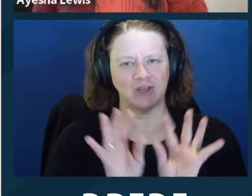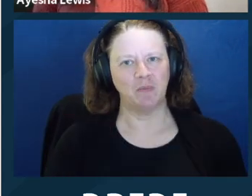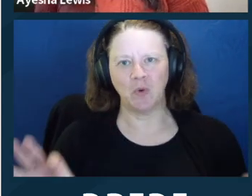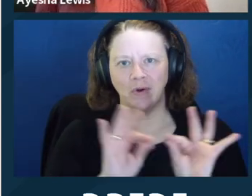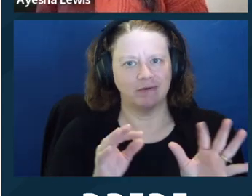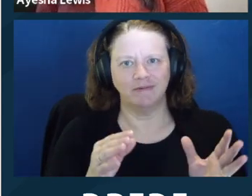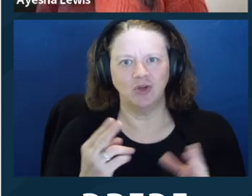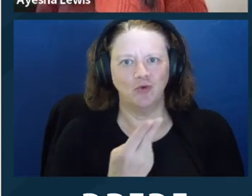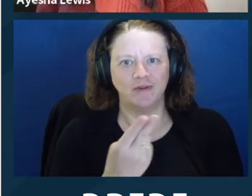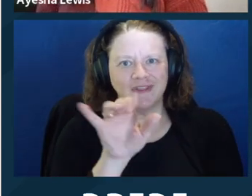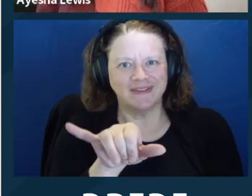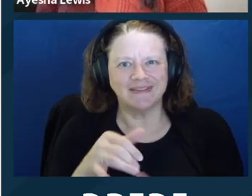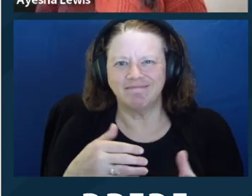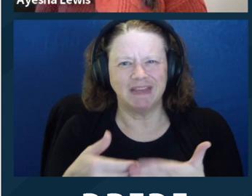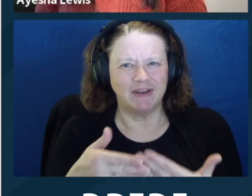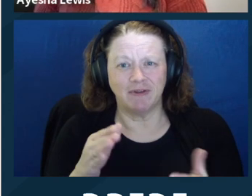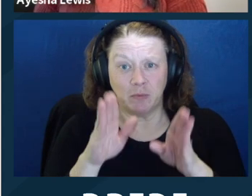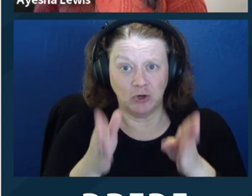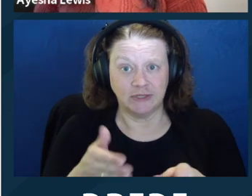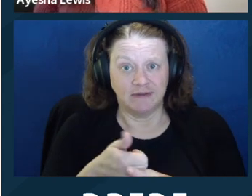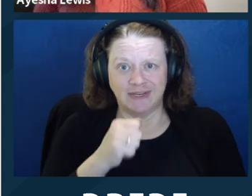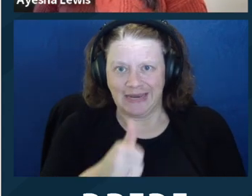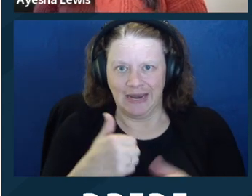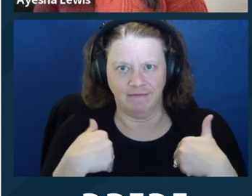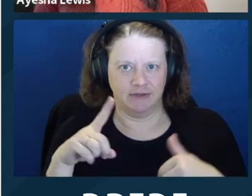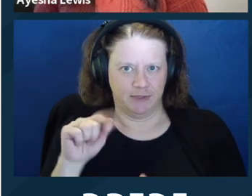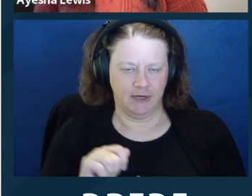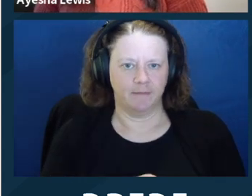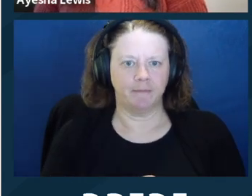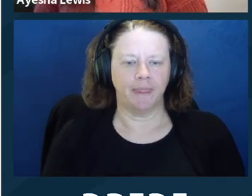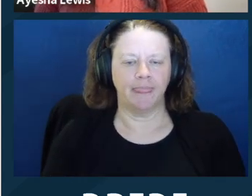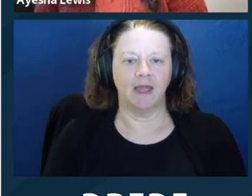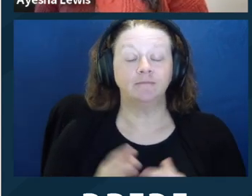disabilities, it's important to be straightforward and concrete. Most people with disabilities,